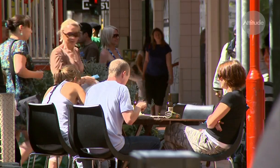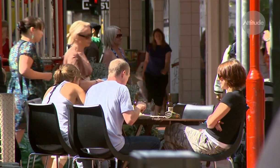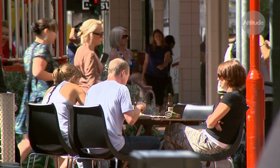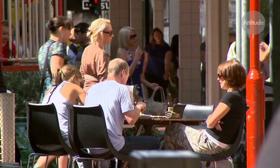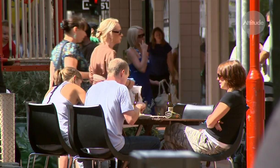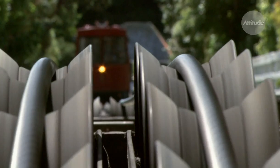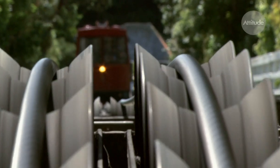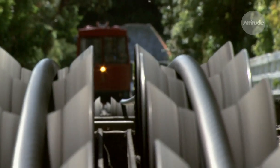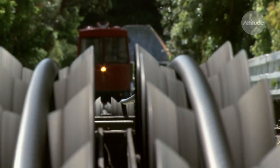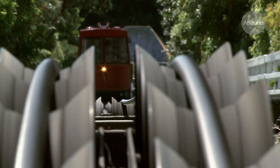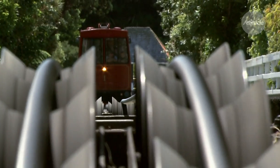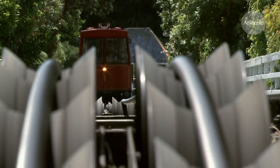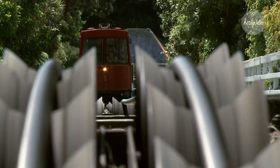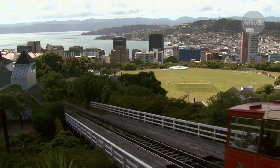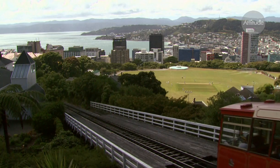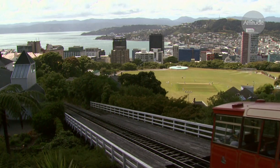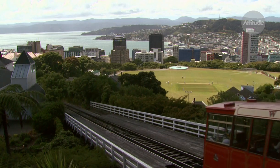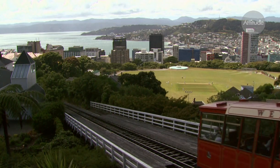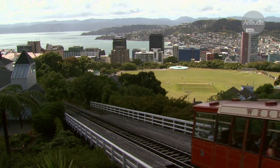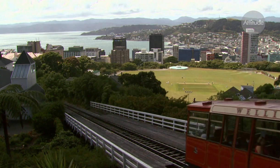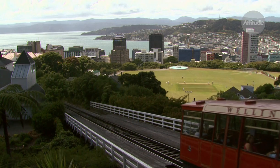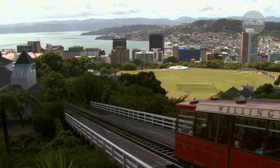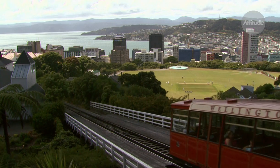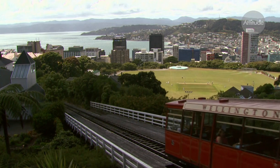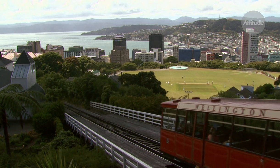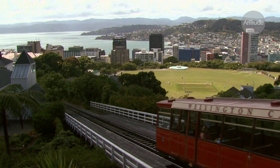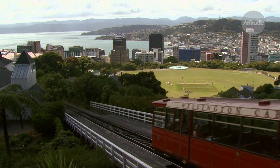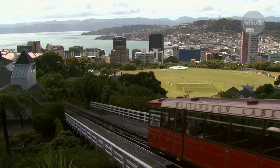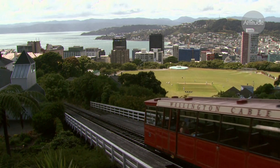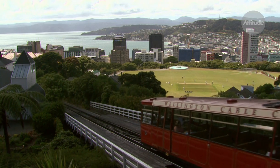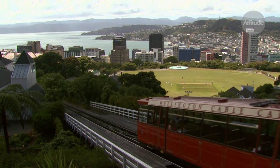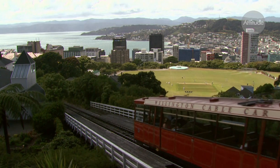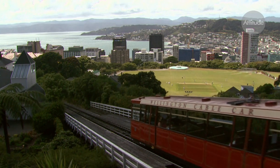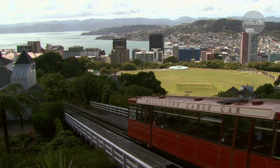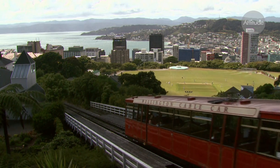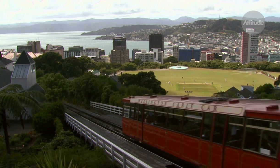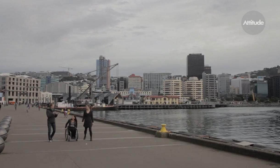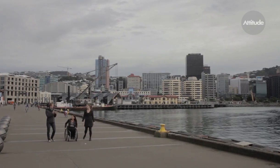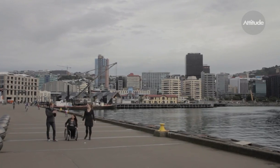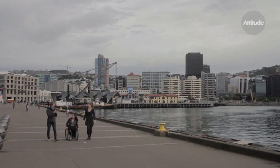So what do you reckon Mark, I mean there’s definitely been some improvements, but what do you think needs to change?